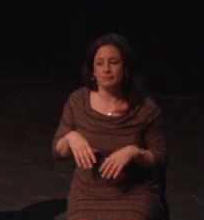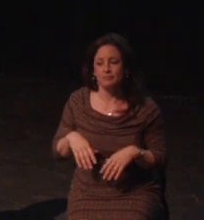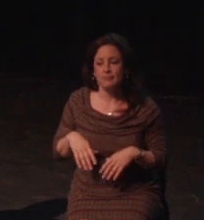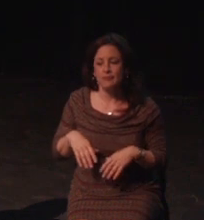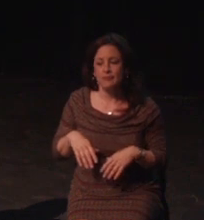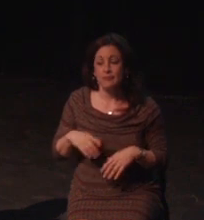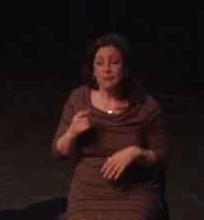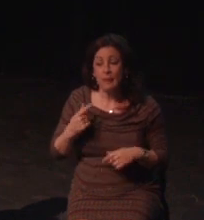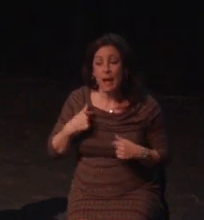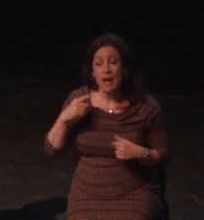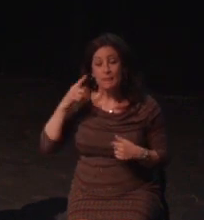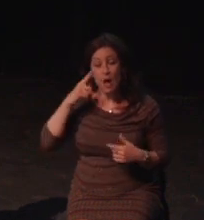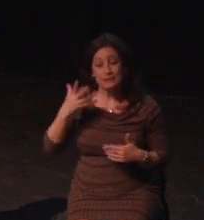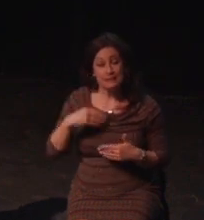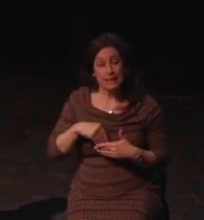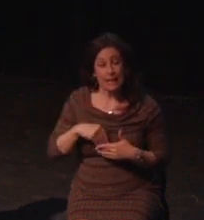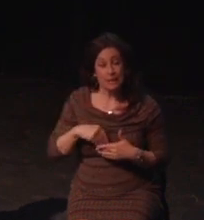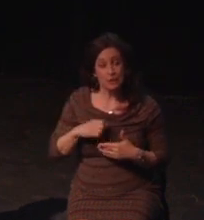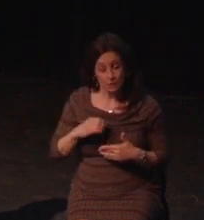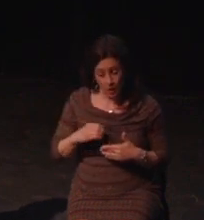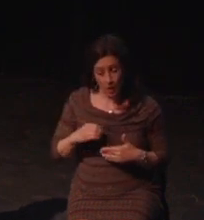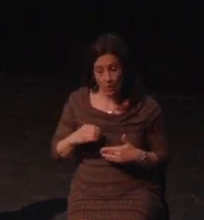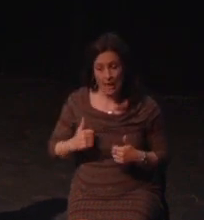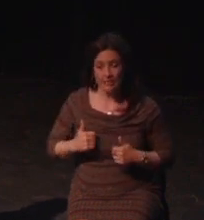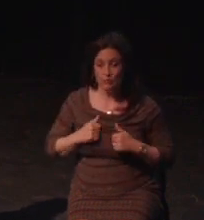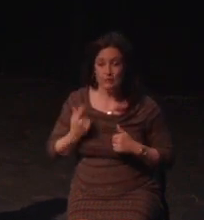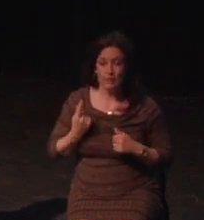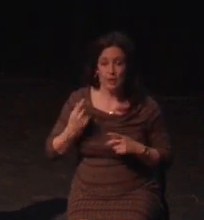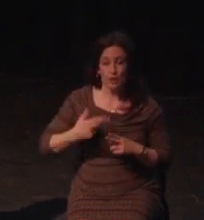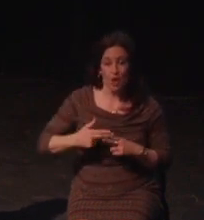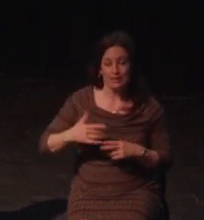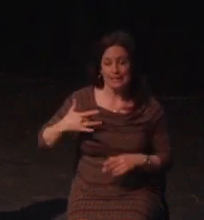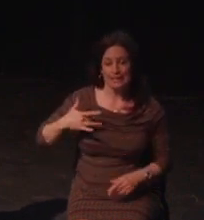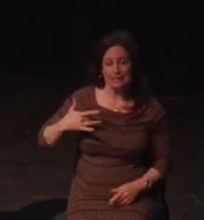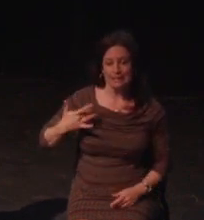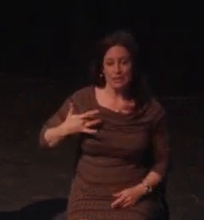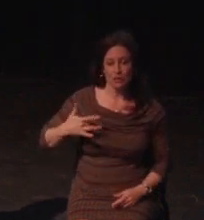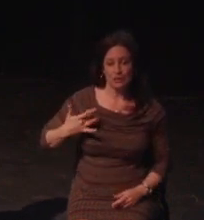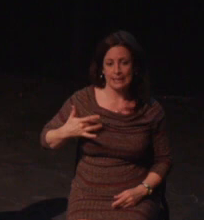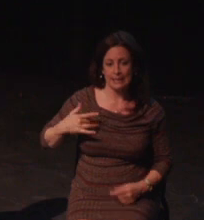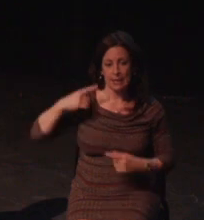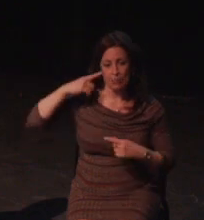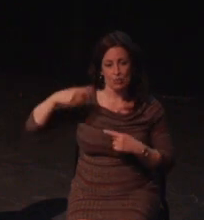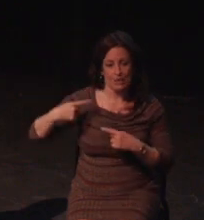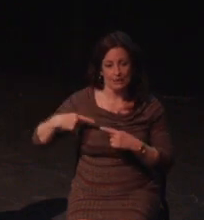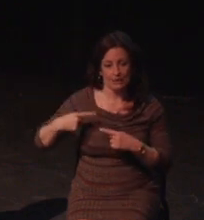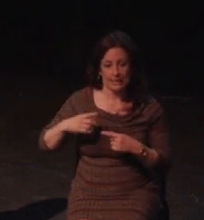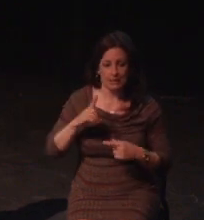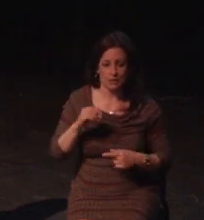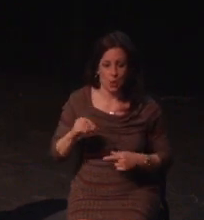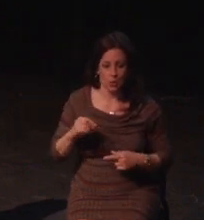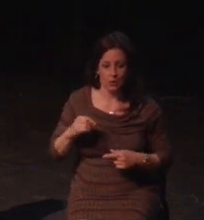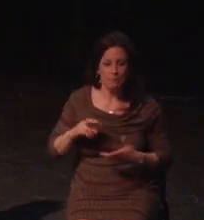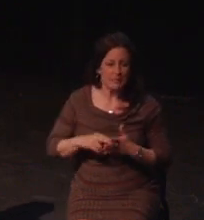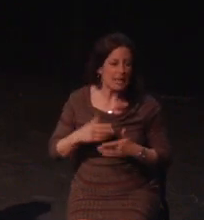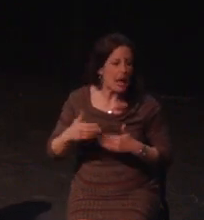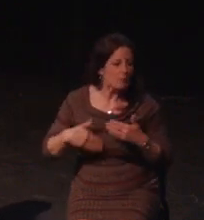personal wish list of options, and enthusiastically and positively talk your ear off. So, insert self-promotion here. Though, really, get at me.